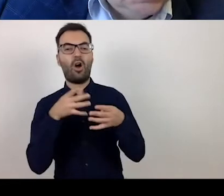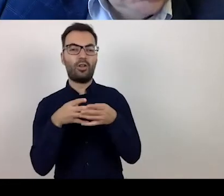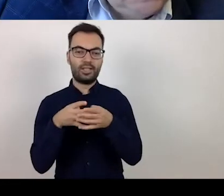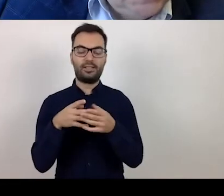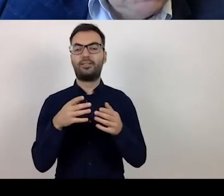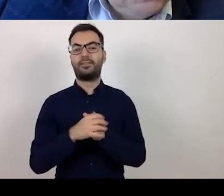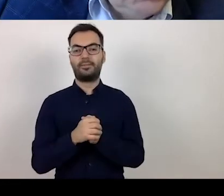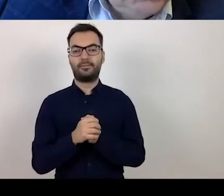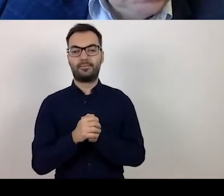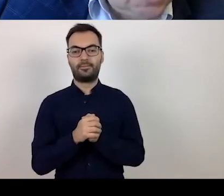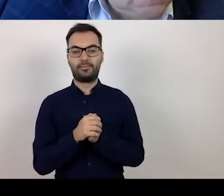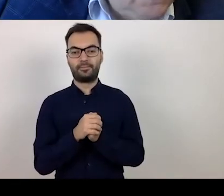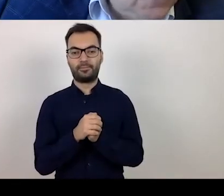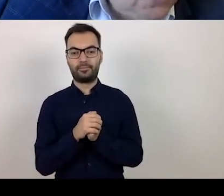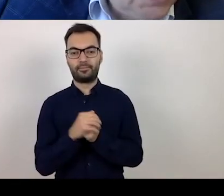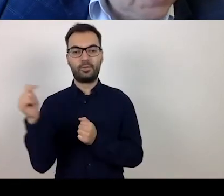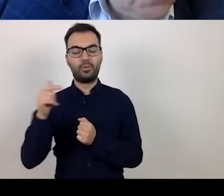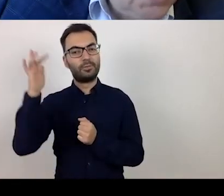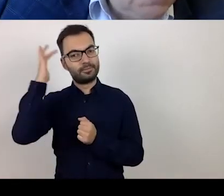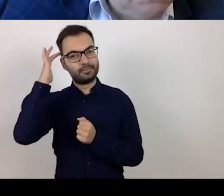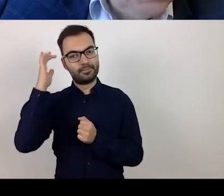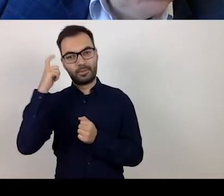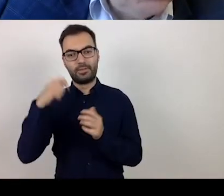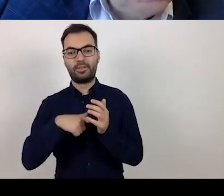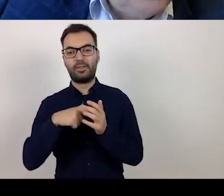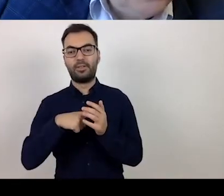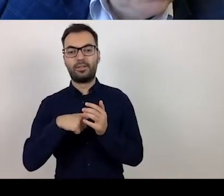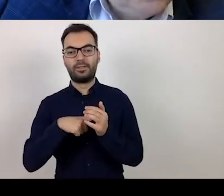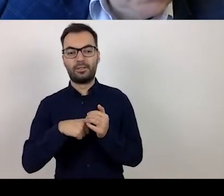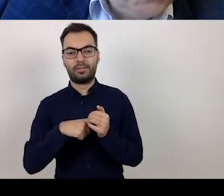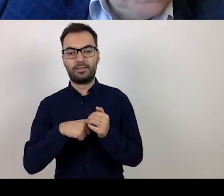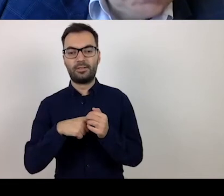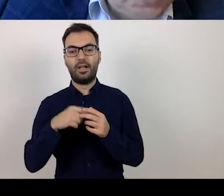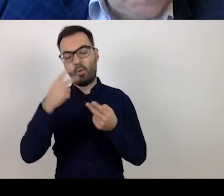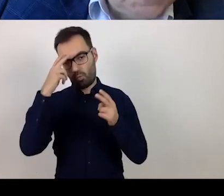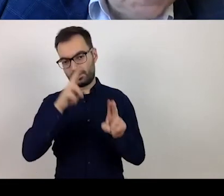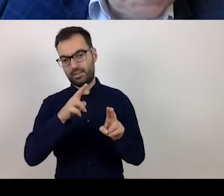you have to take into consideration the eligibility of the applicant.